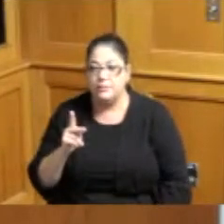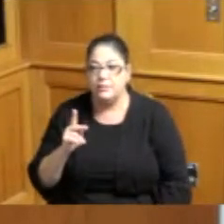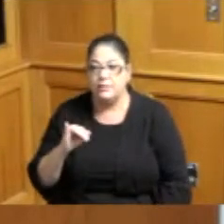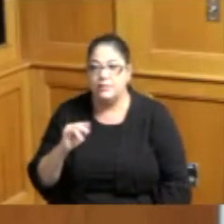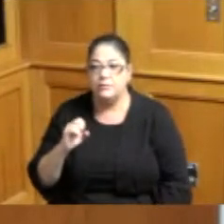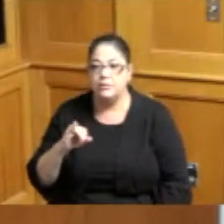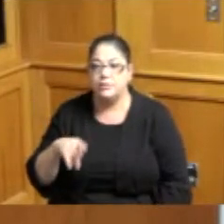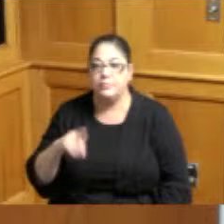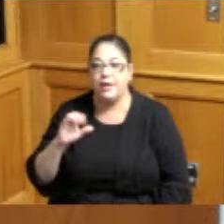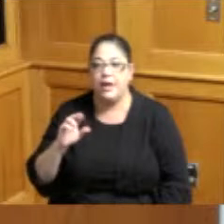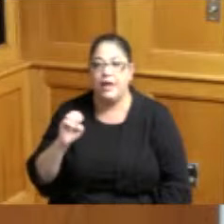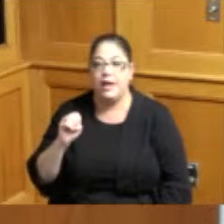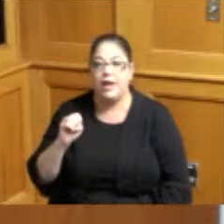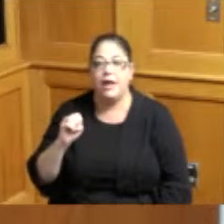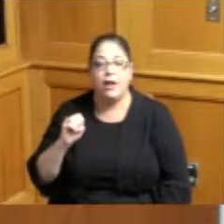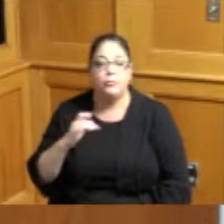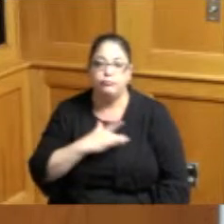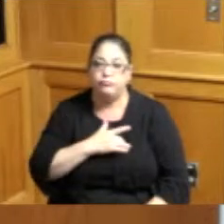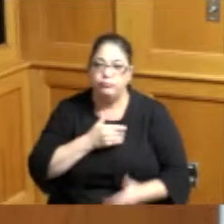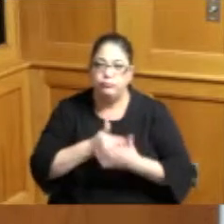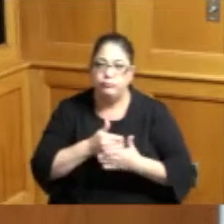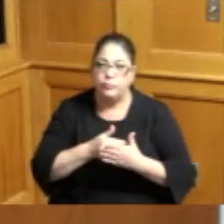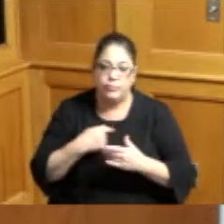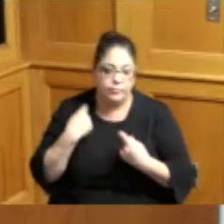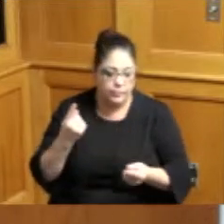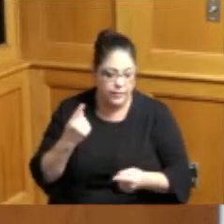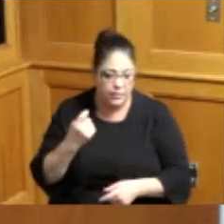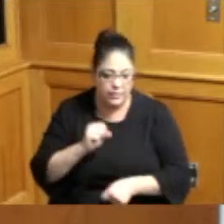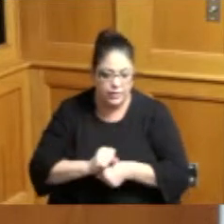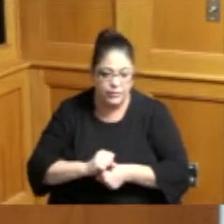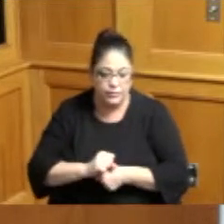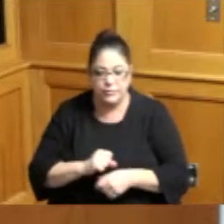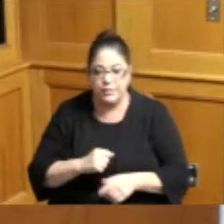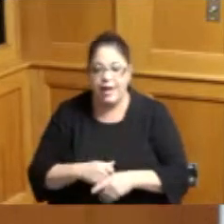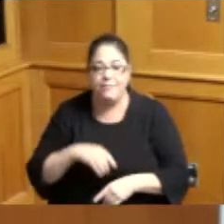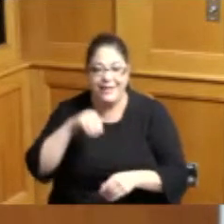and dear to my heart throughout my entire career I've been in these homes with these caregivers